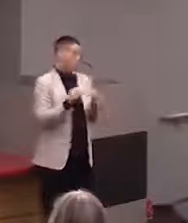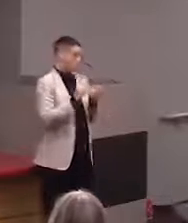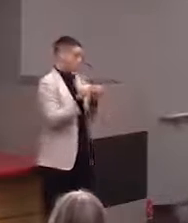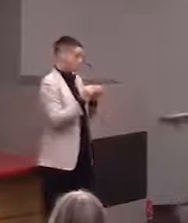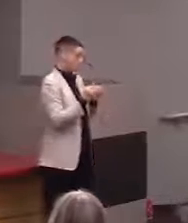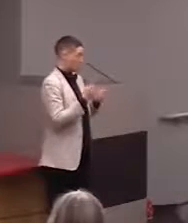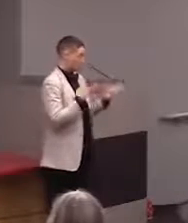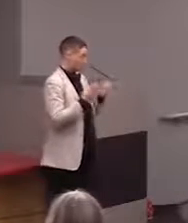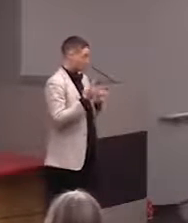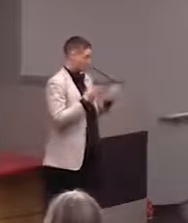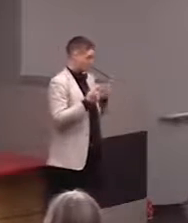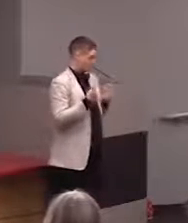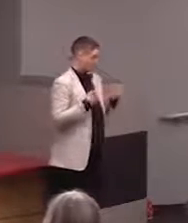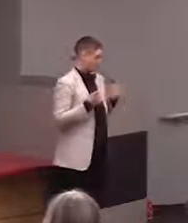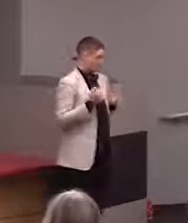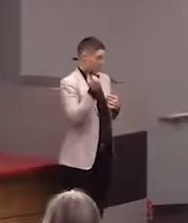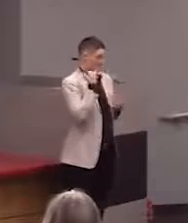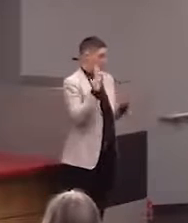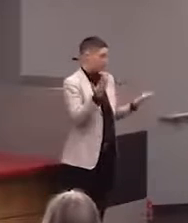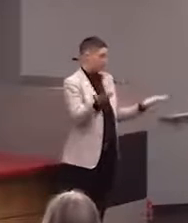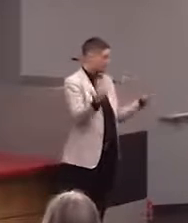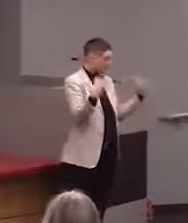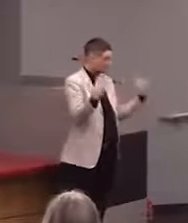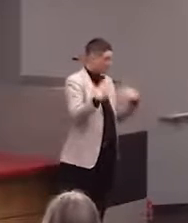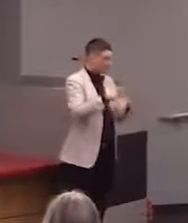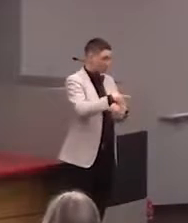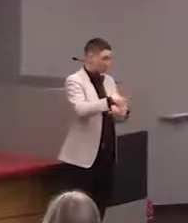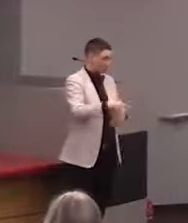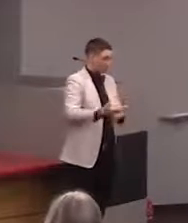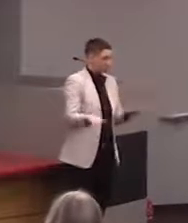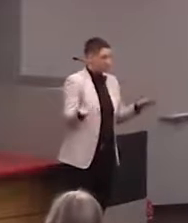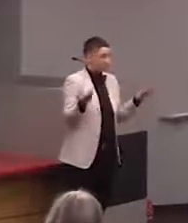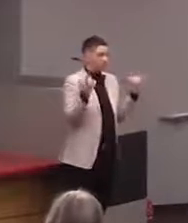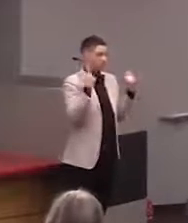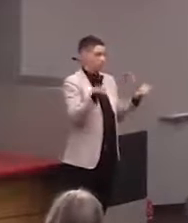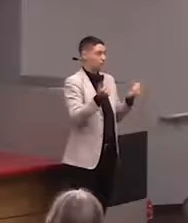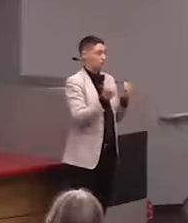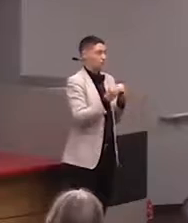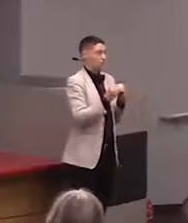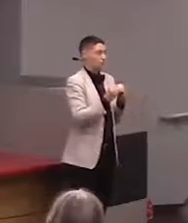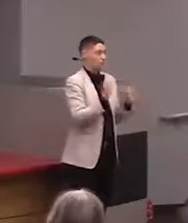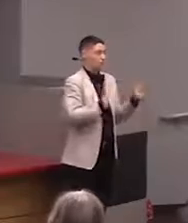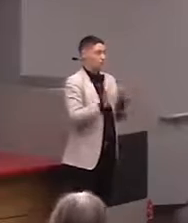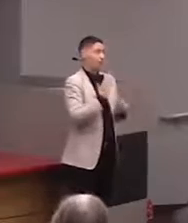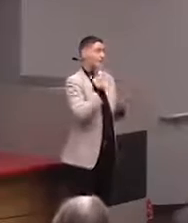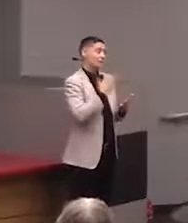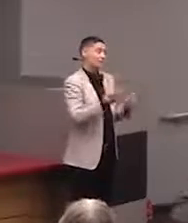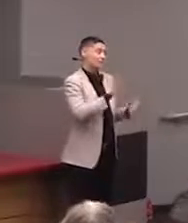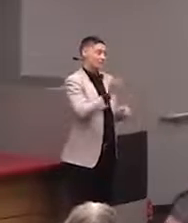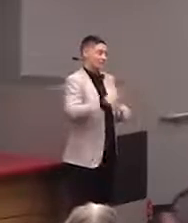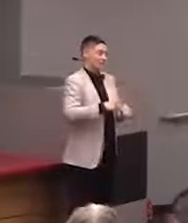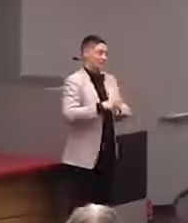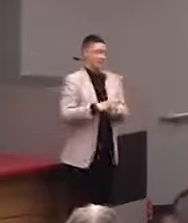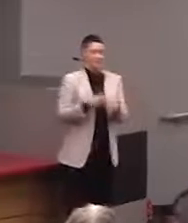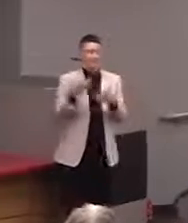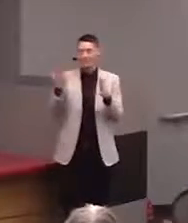if you wanna come up and touch things, there's plenty more to check out. So thank you so much. (audience applauds)